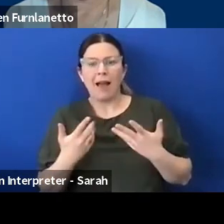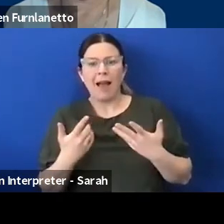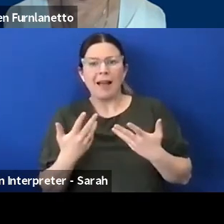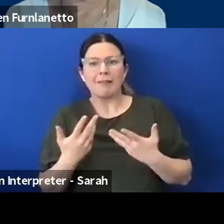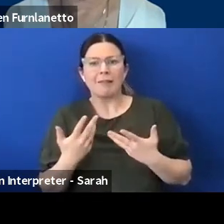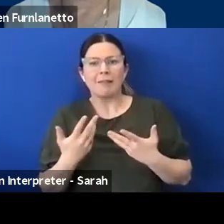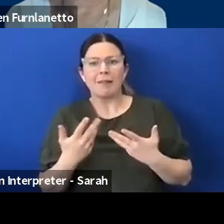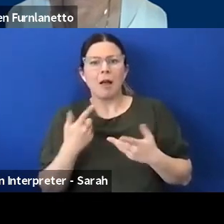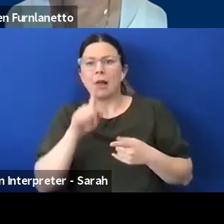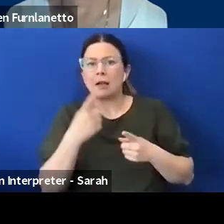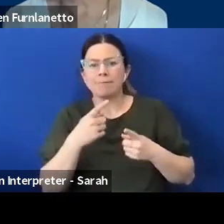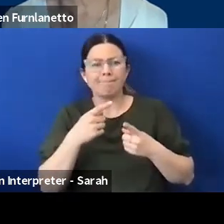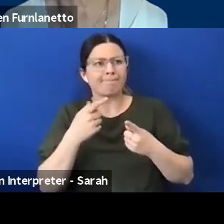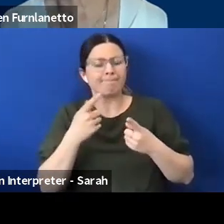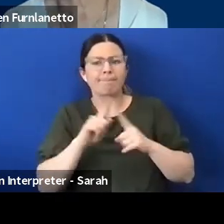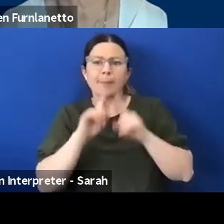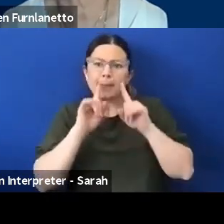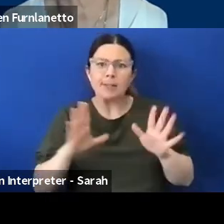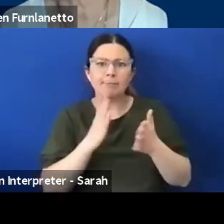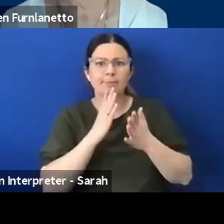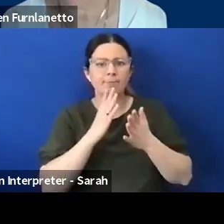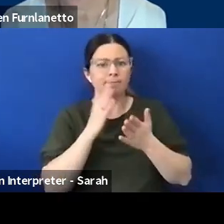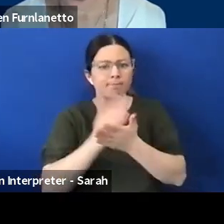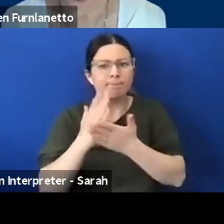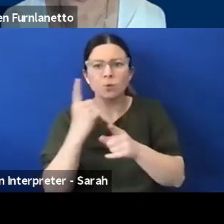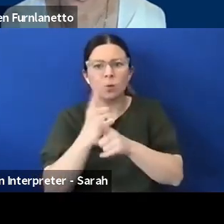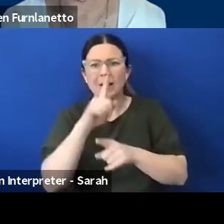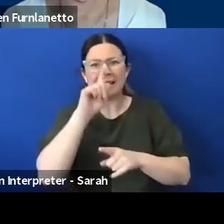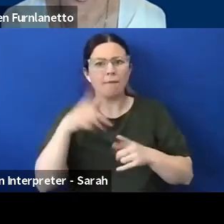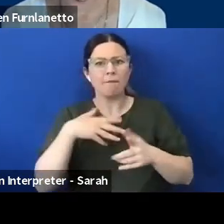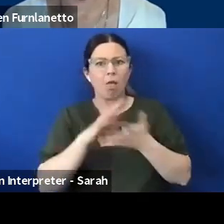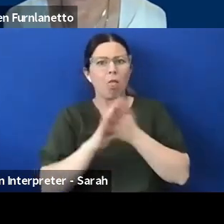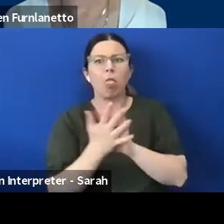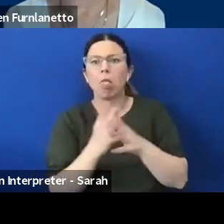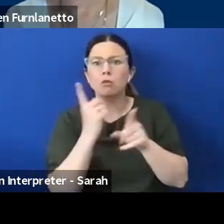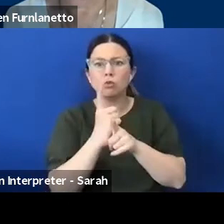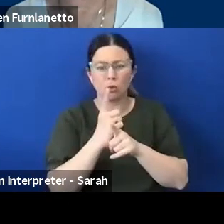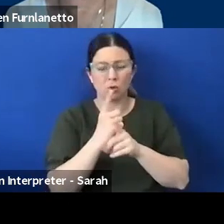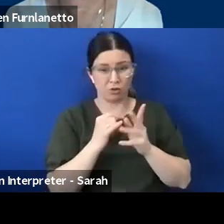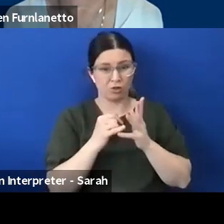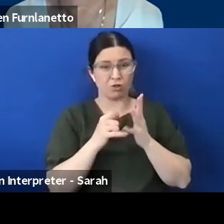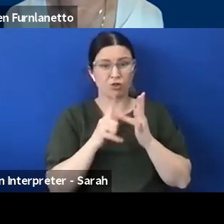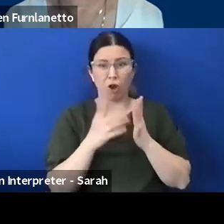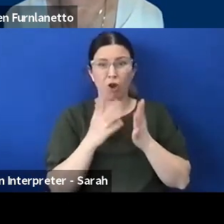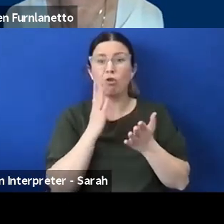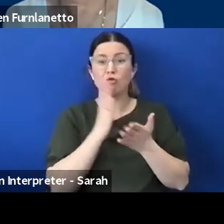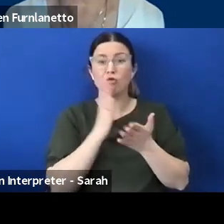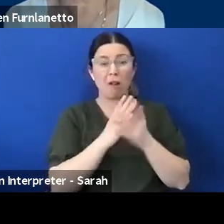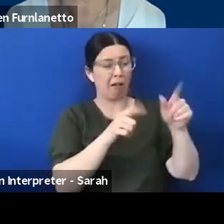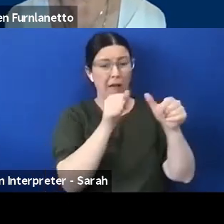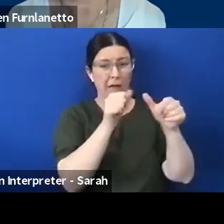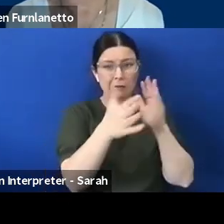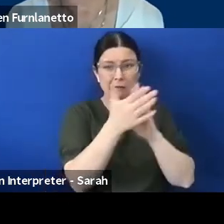so having and it's a it's a great skill to be able to calm someone down and ask